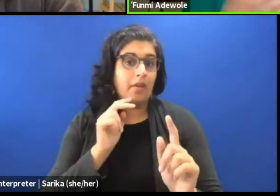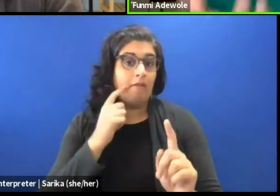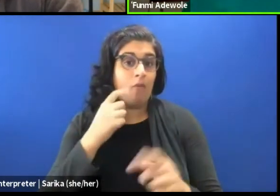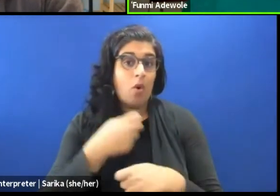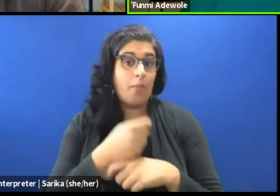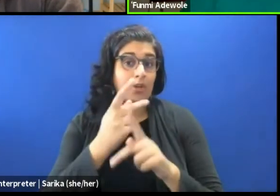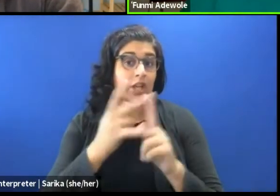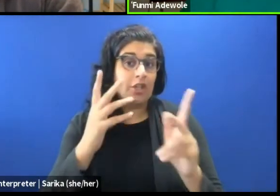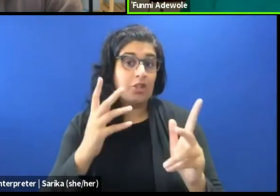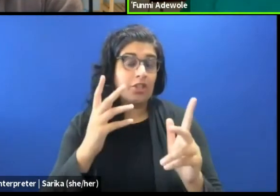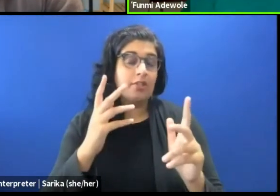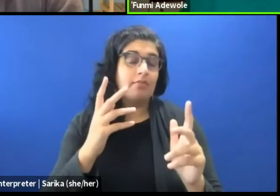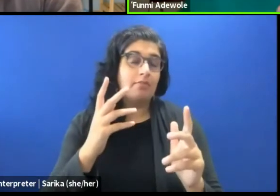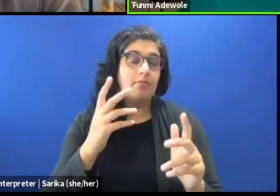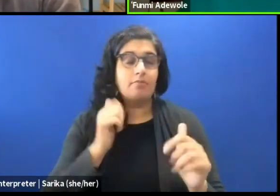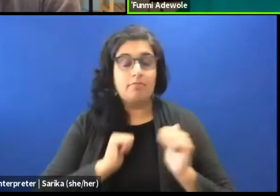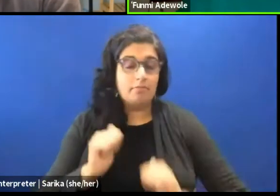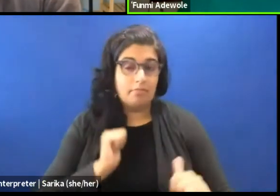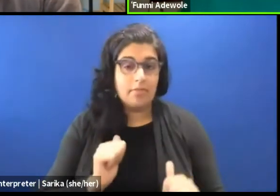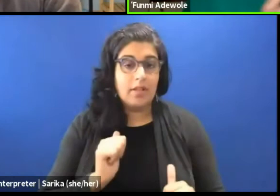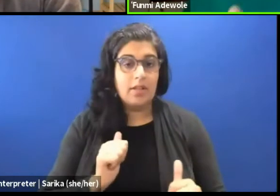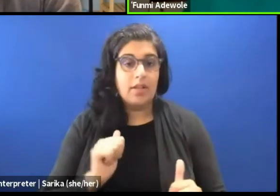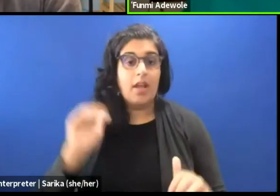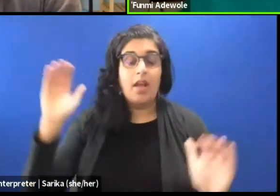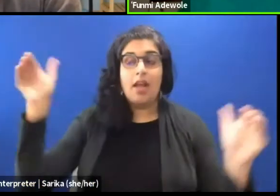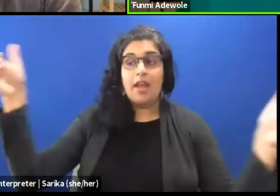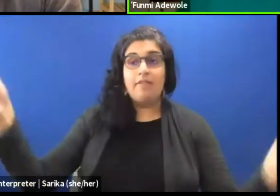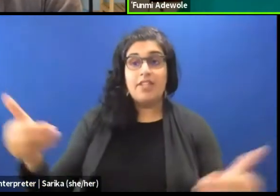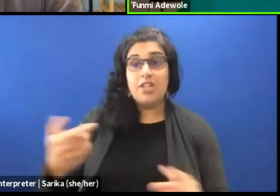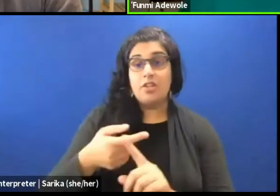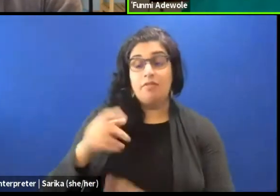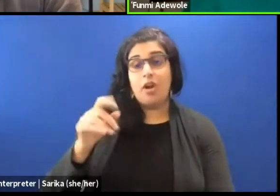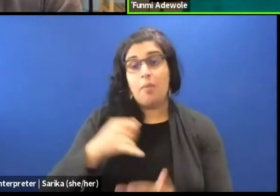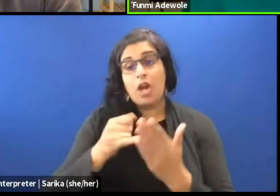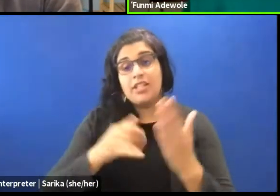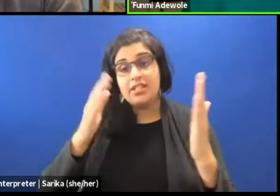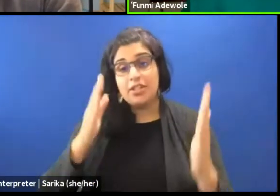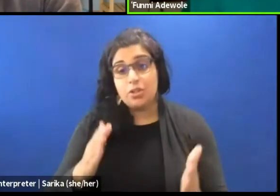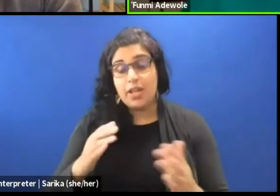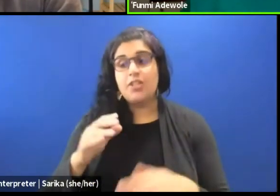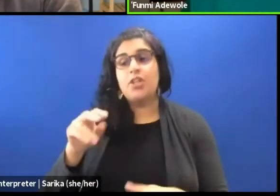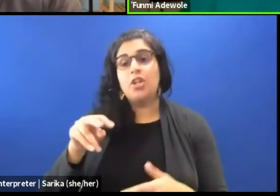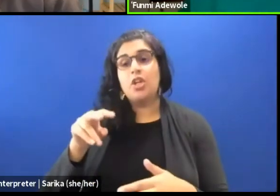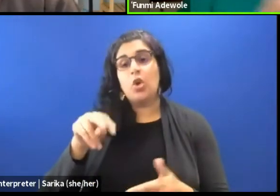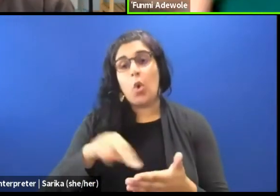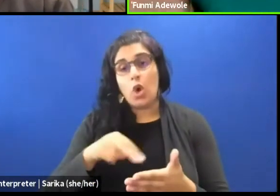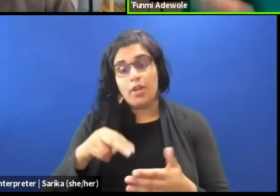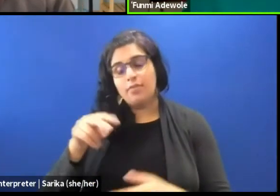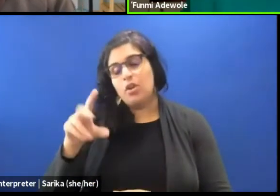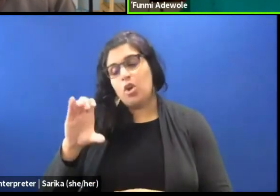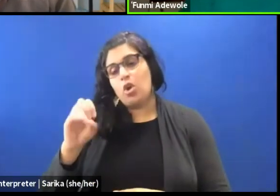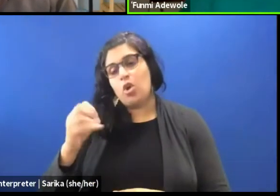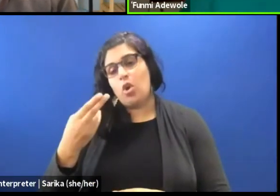on invitation from usually the artistic director, the choreographer, or the creative team to be an outside eye.